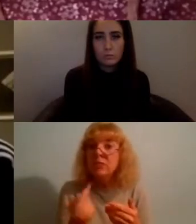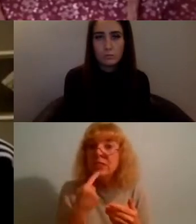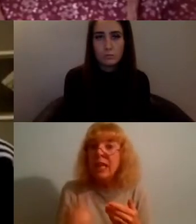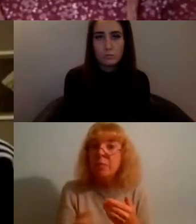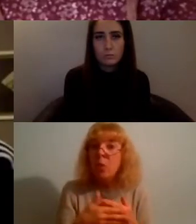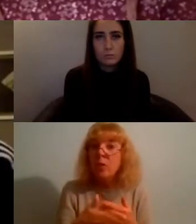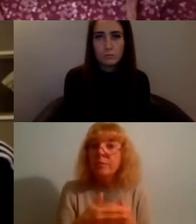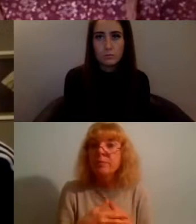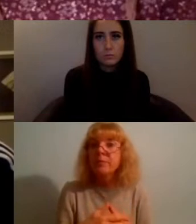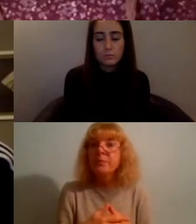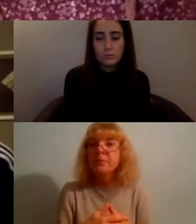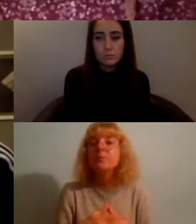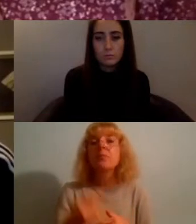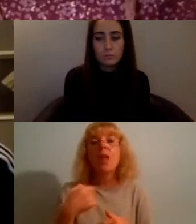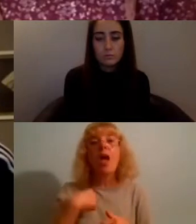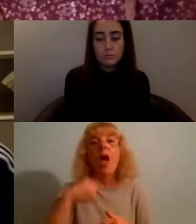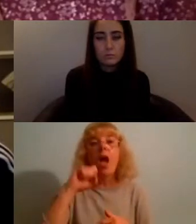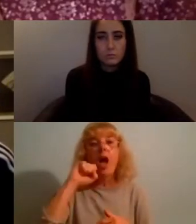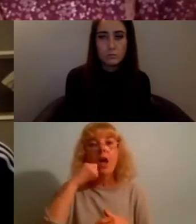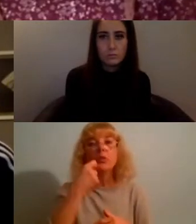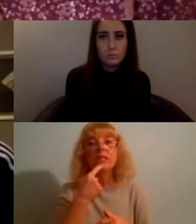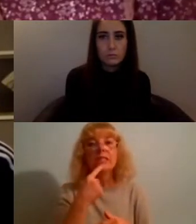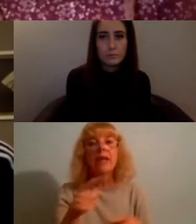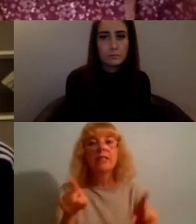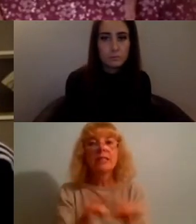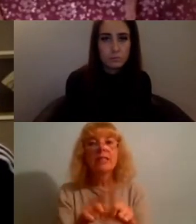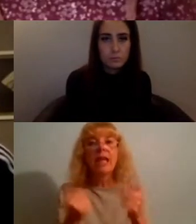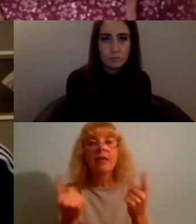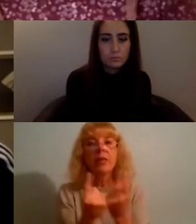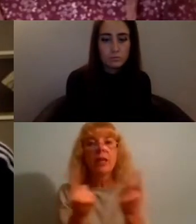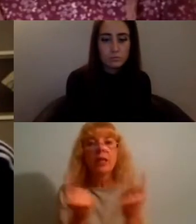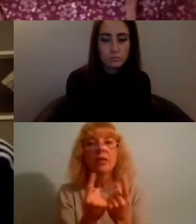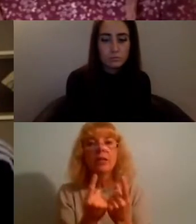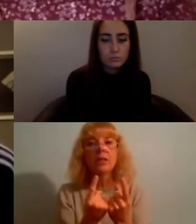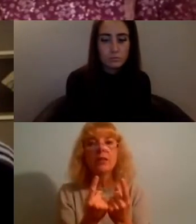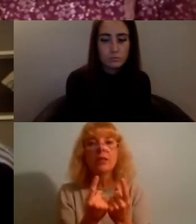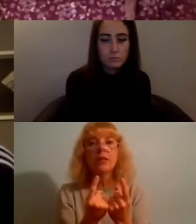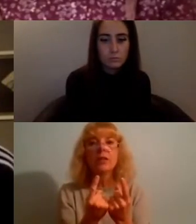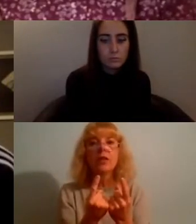yeah I would echo the same thing like do it for the for the what you're driven by is like